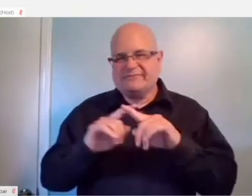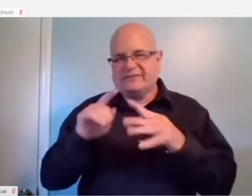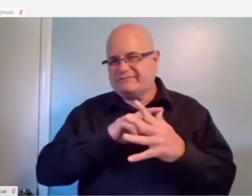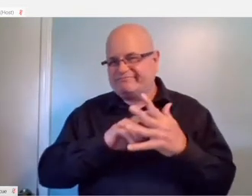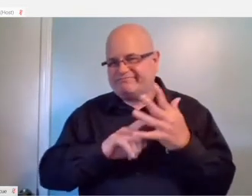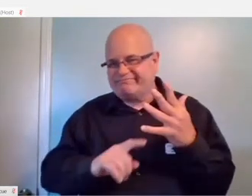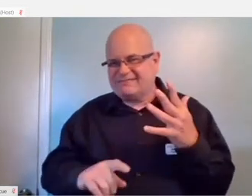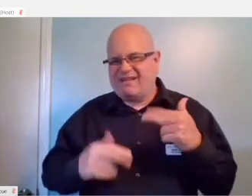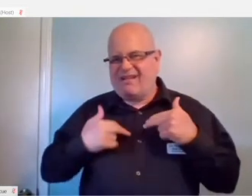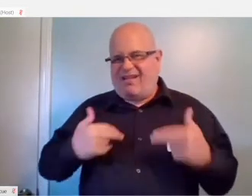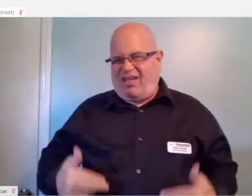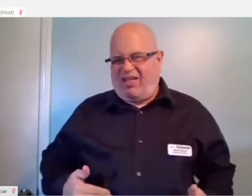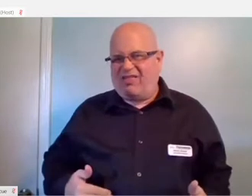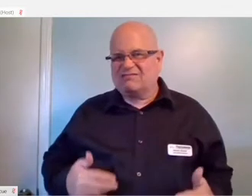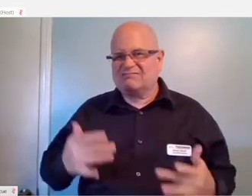health problems.